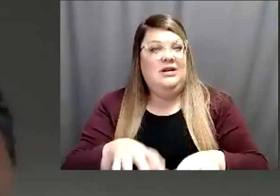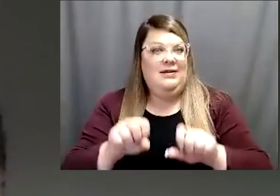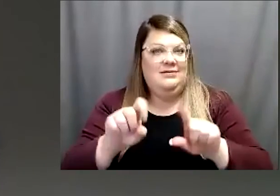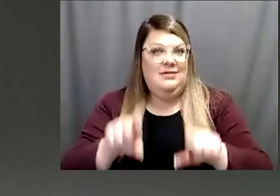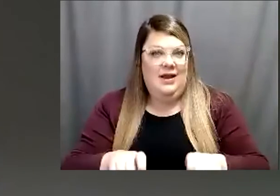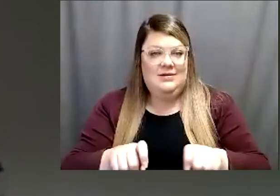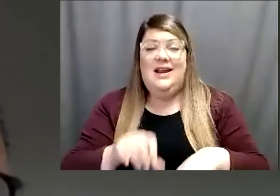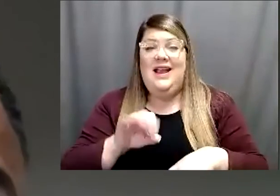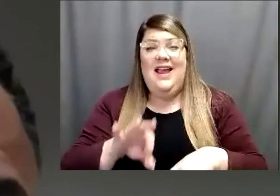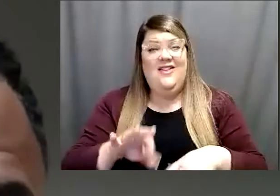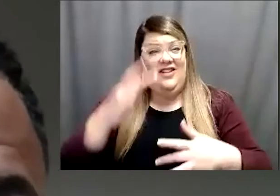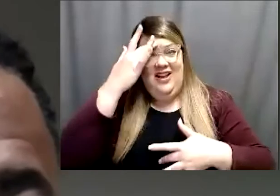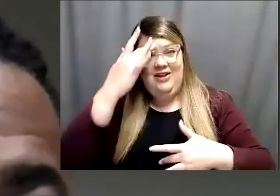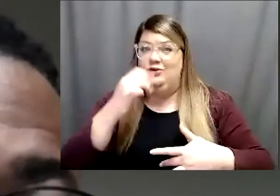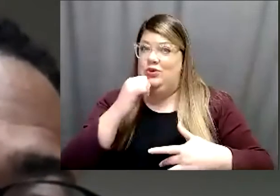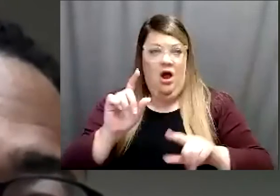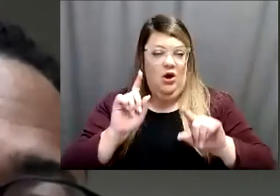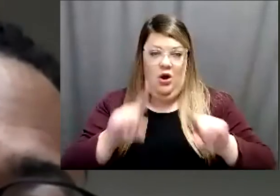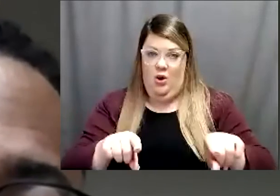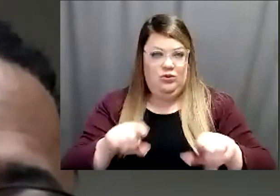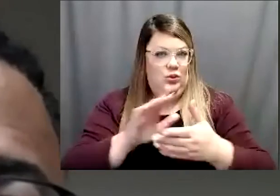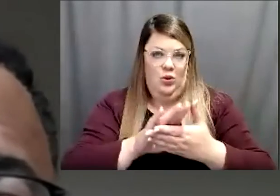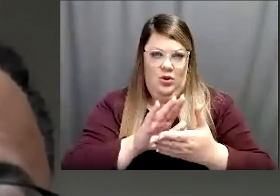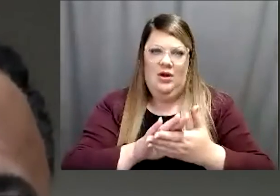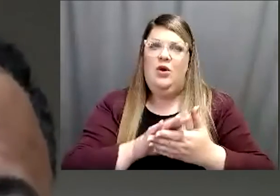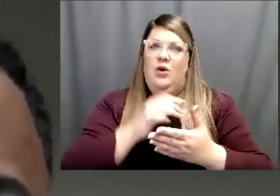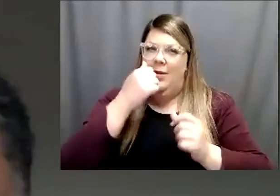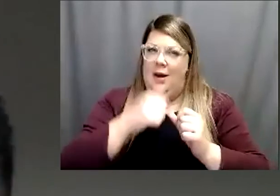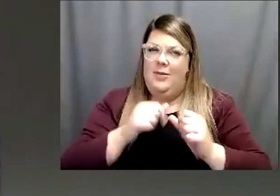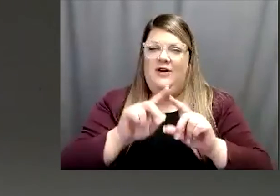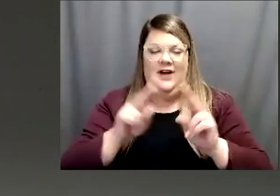symptoms, do not go to school. We mentioned how contagious the delta variant is. So again any